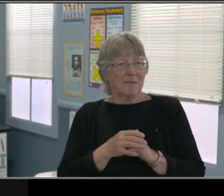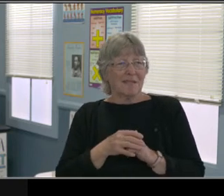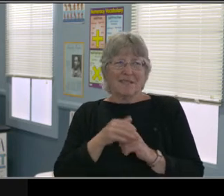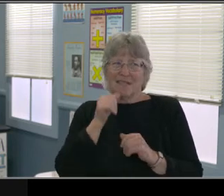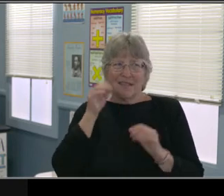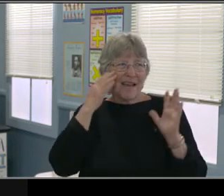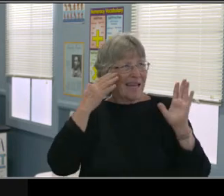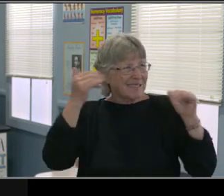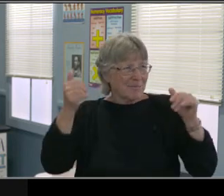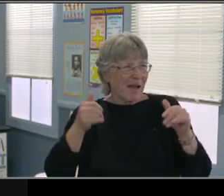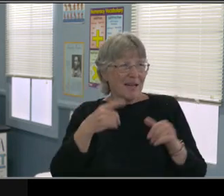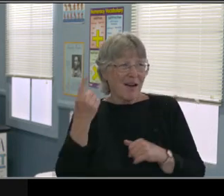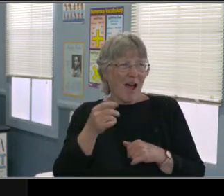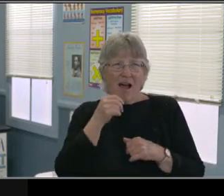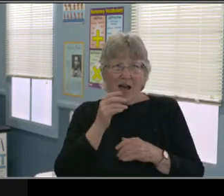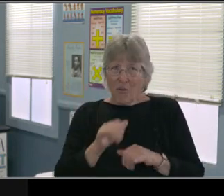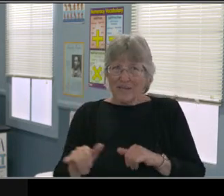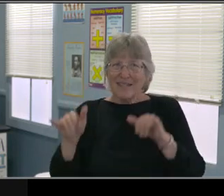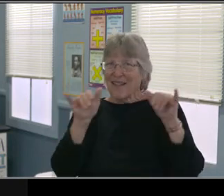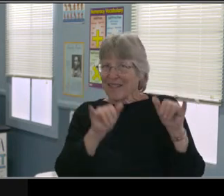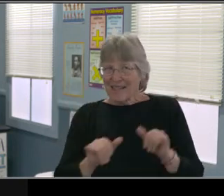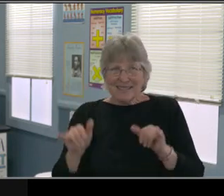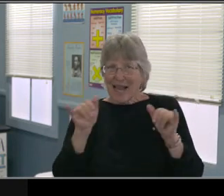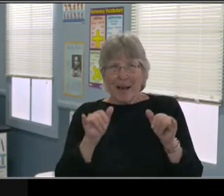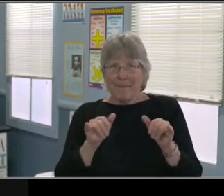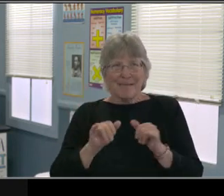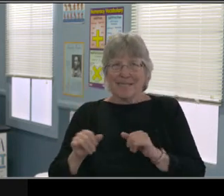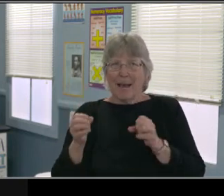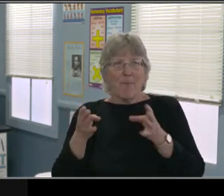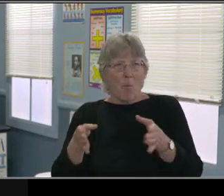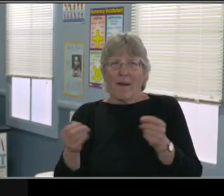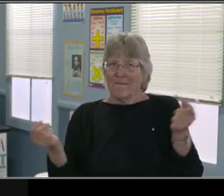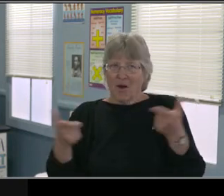and show us what he knows rather than struggling the extra screen time,